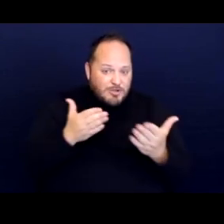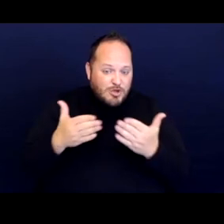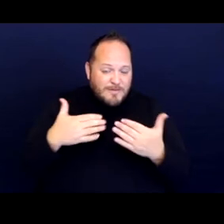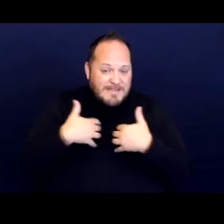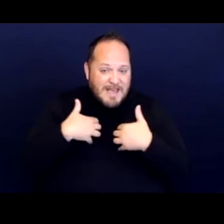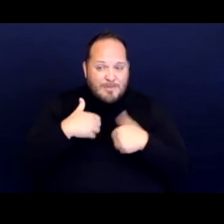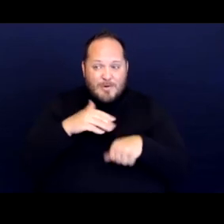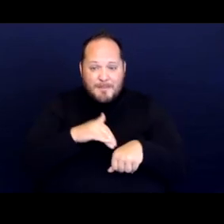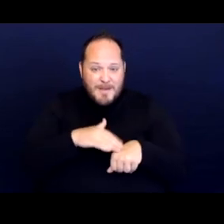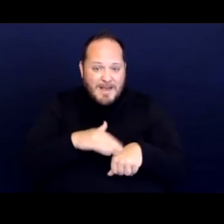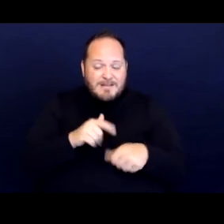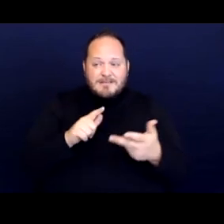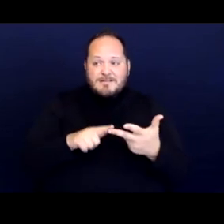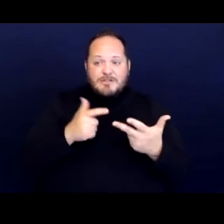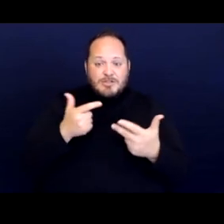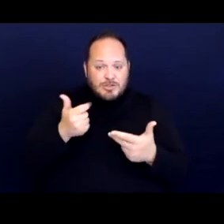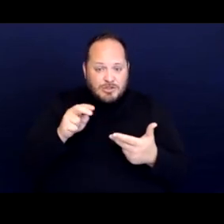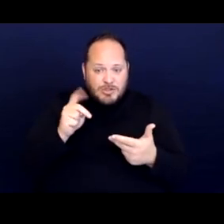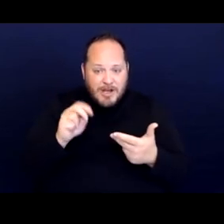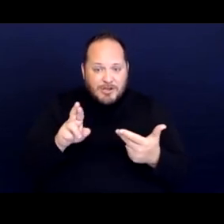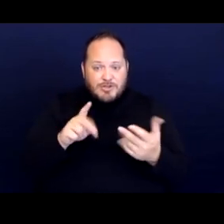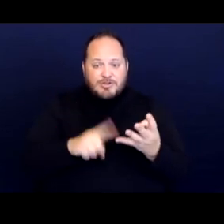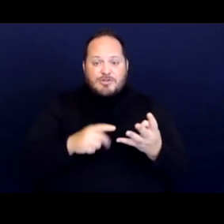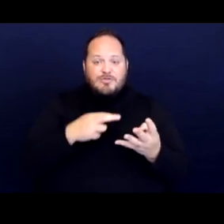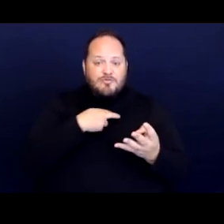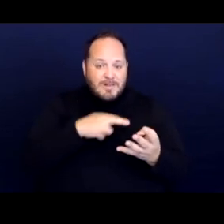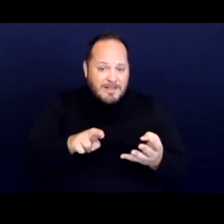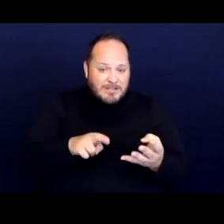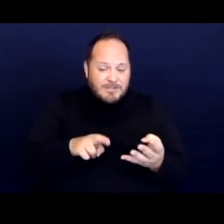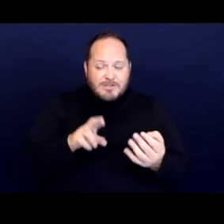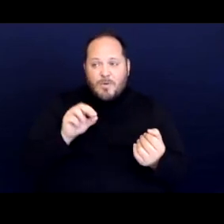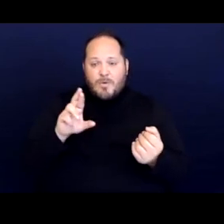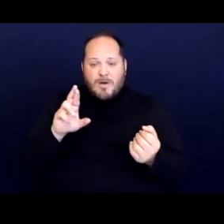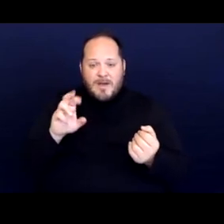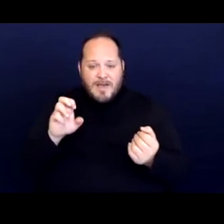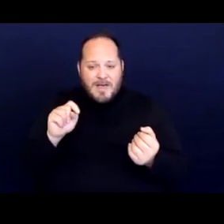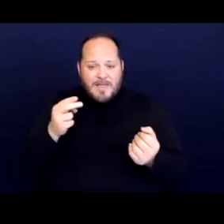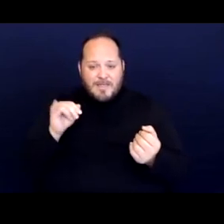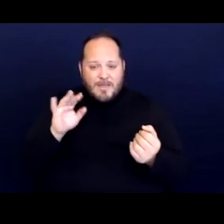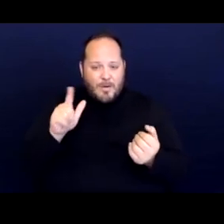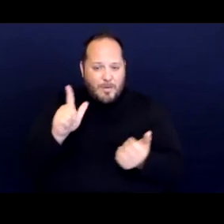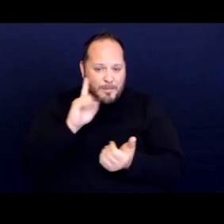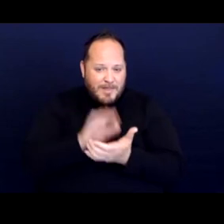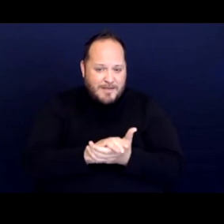their gender and then their religious or ethical beliefs. And I just wanted to just very briefly